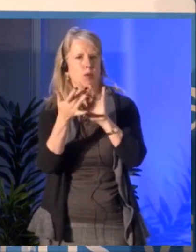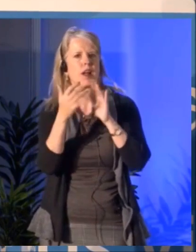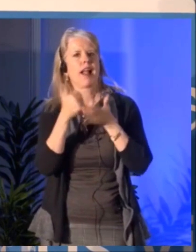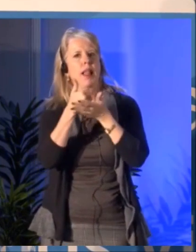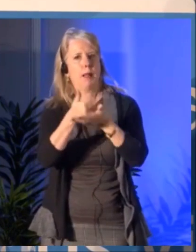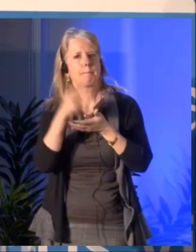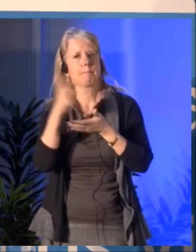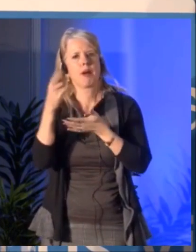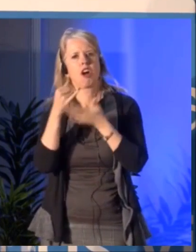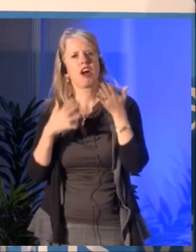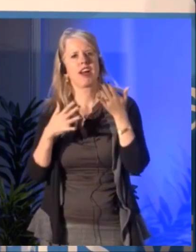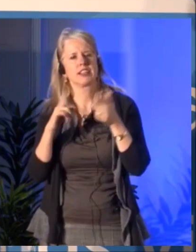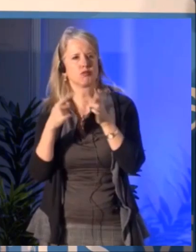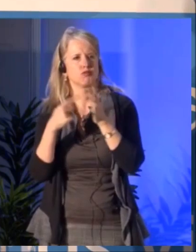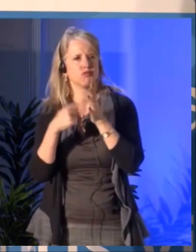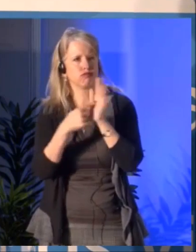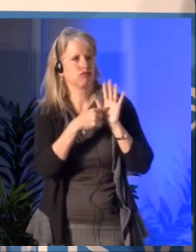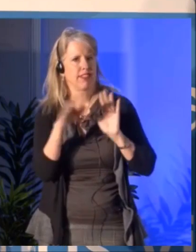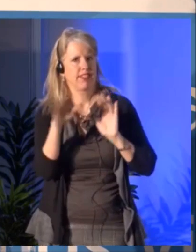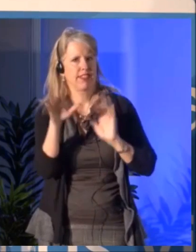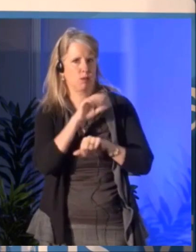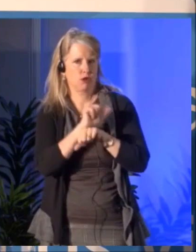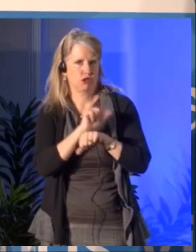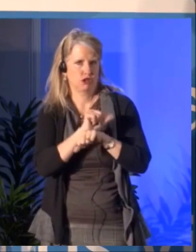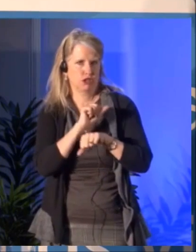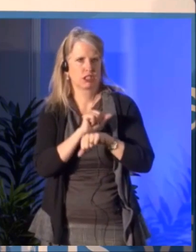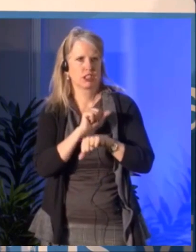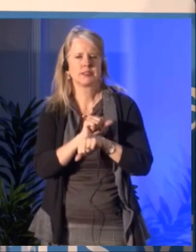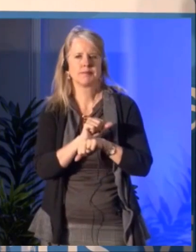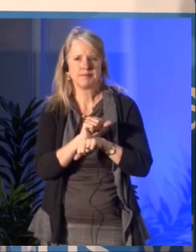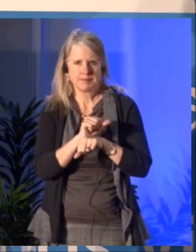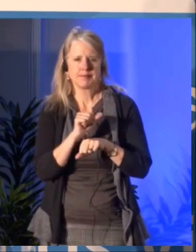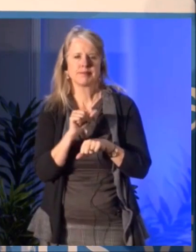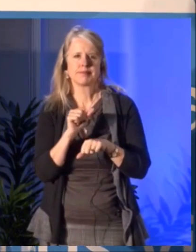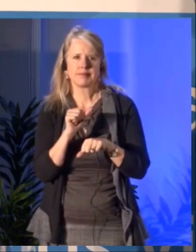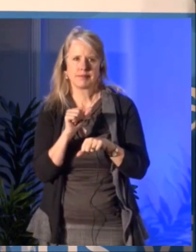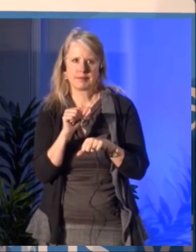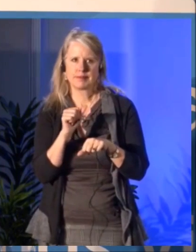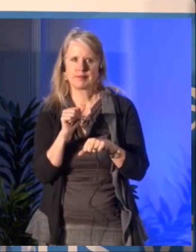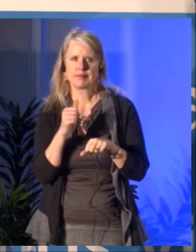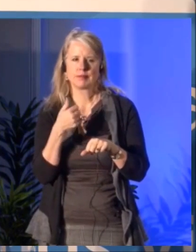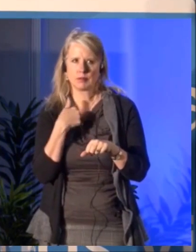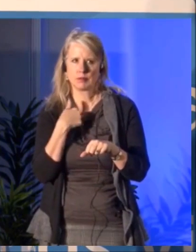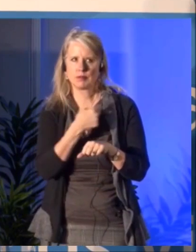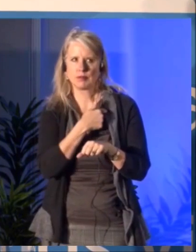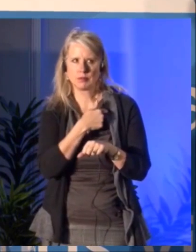of different markets all around the world and needs to be active and proactive to make sure